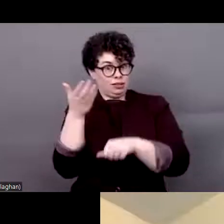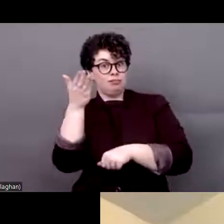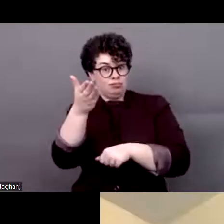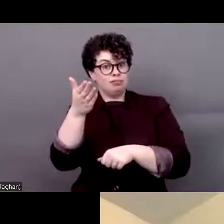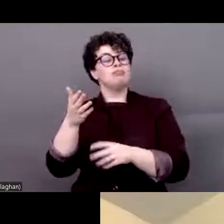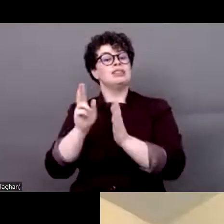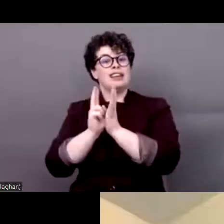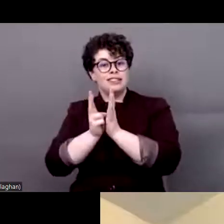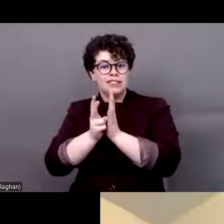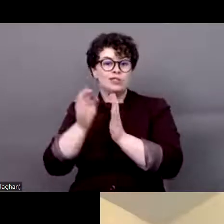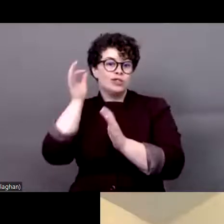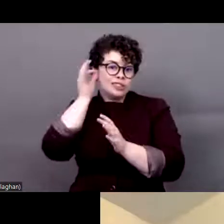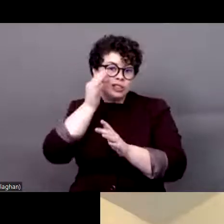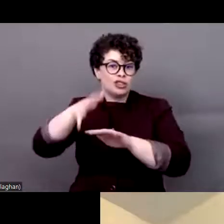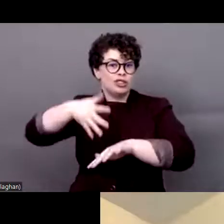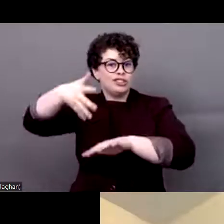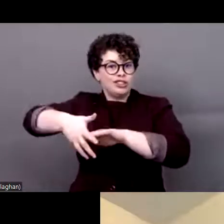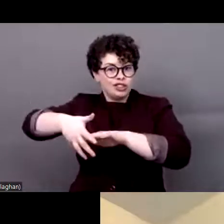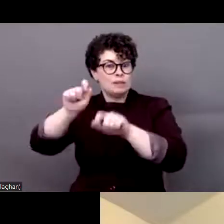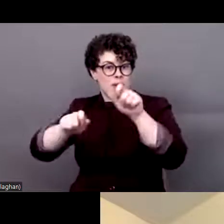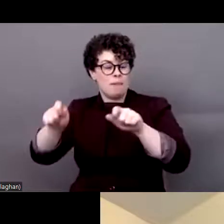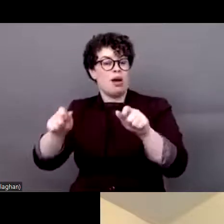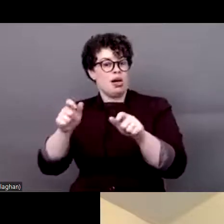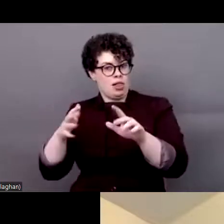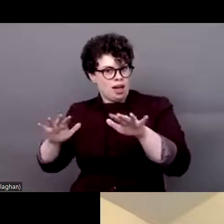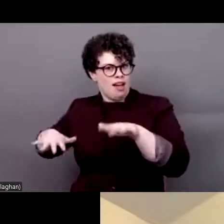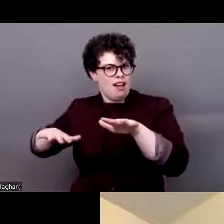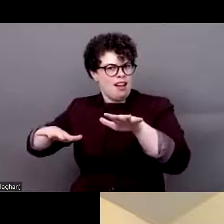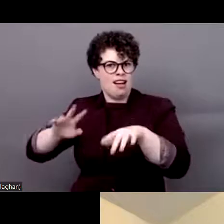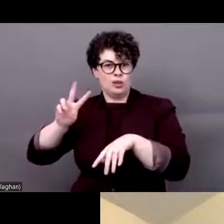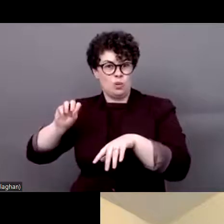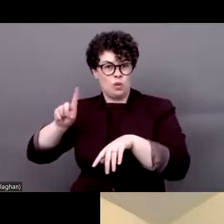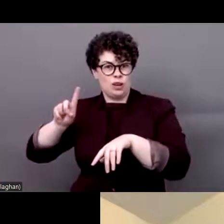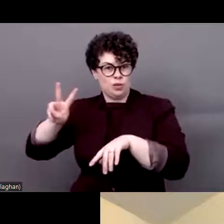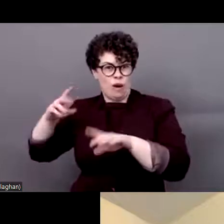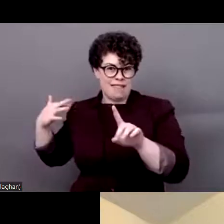rights purposes and it has the support of the